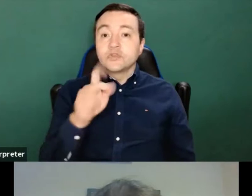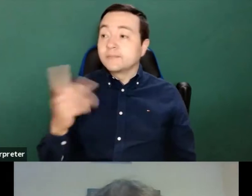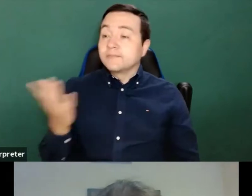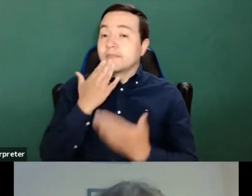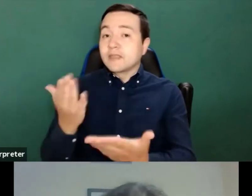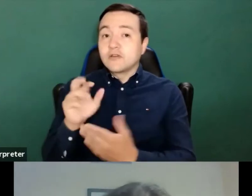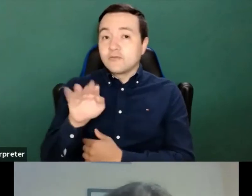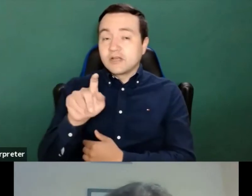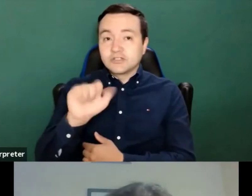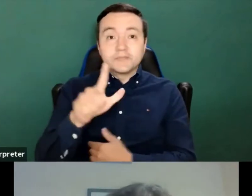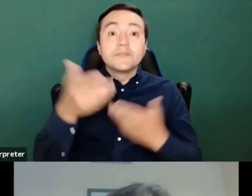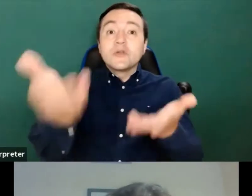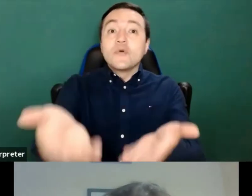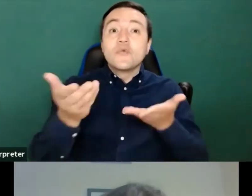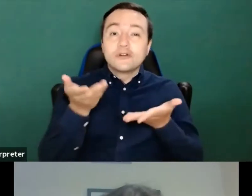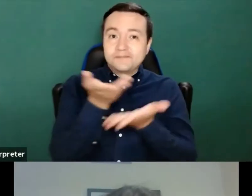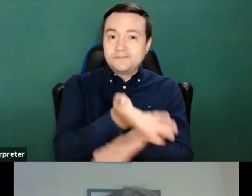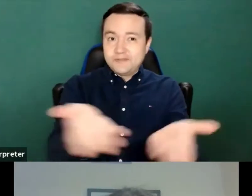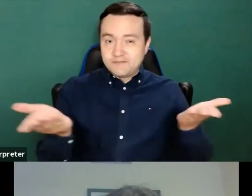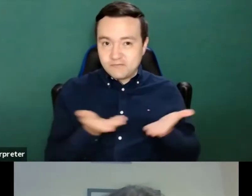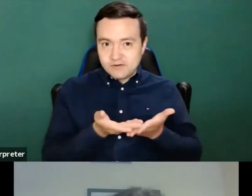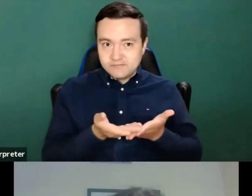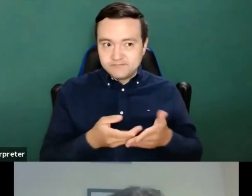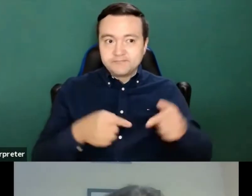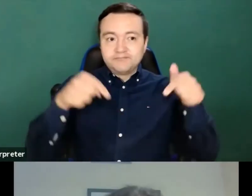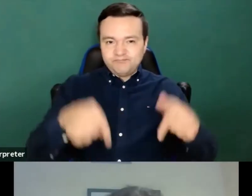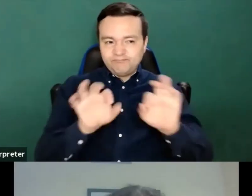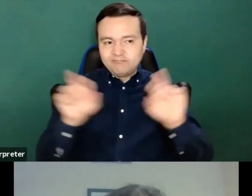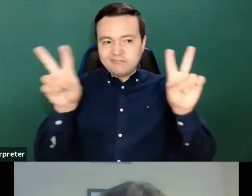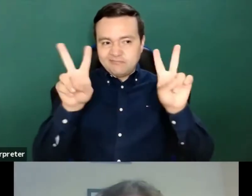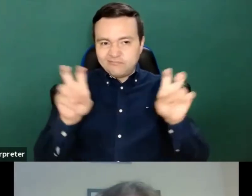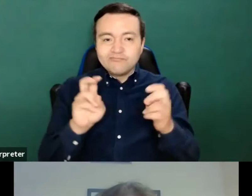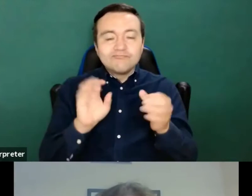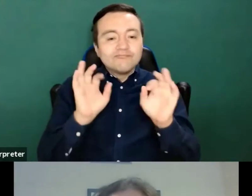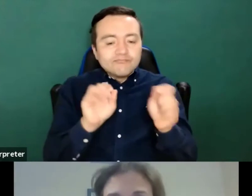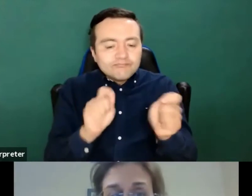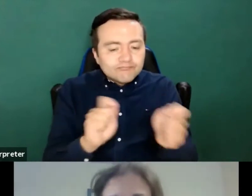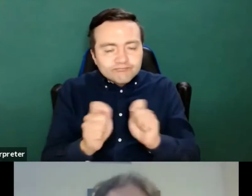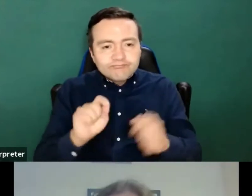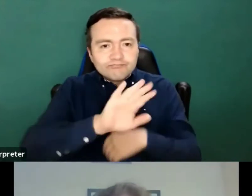Sept 23_EU_Edited Sept 23_EU_Edited Speaker matching in progress... So welcome everyone to this enabling Europe virtual leadership briefing celebrating the